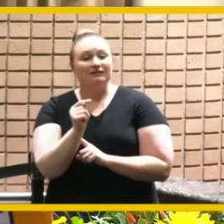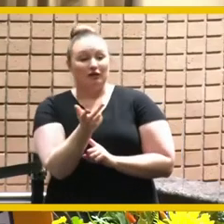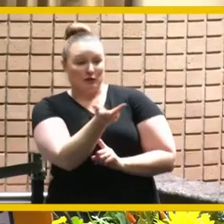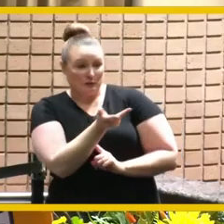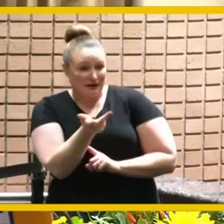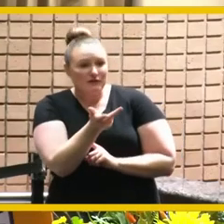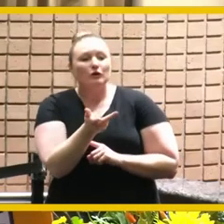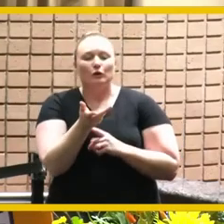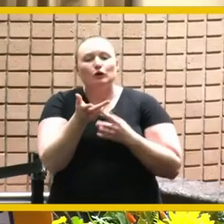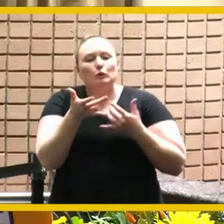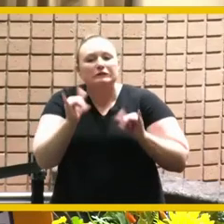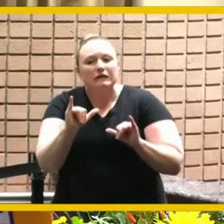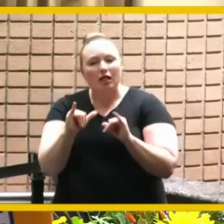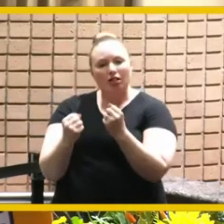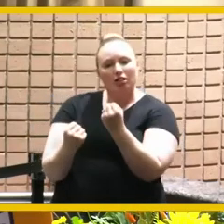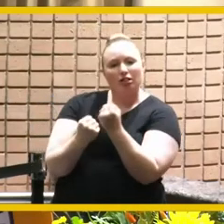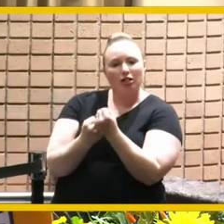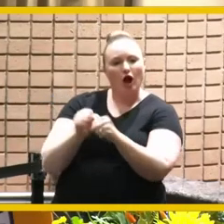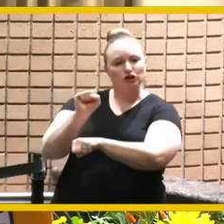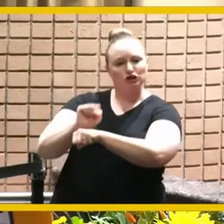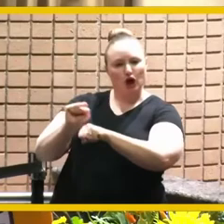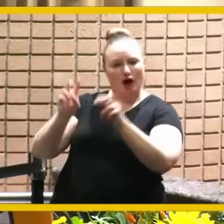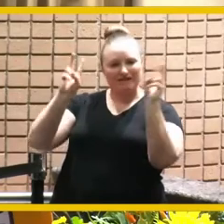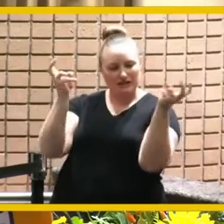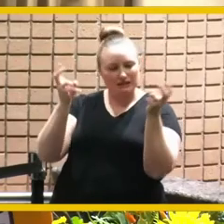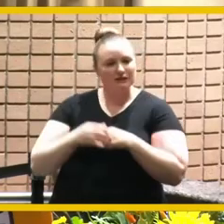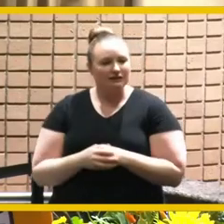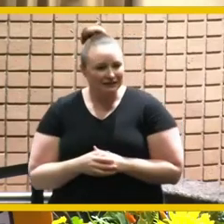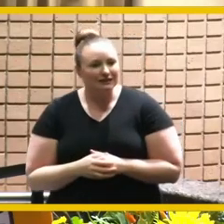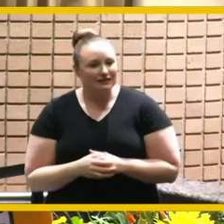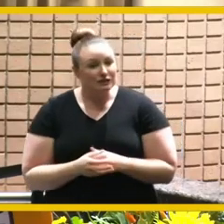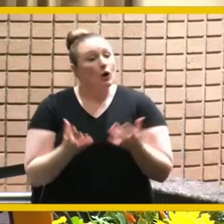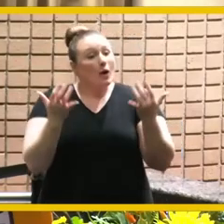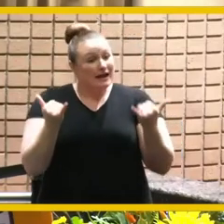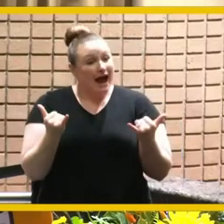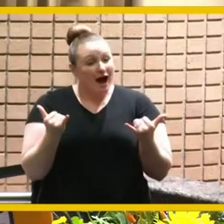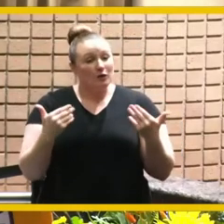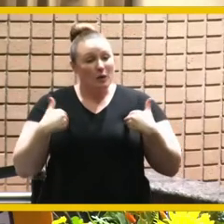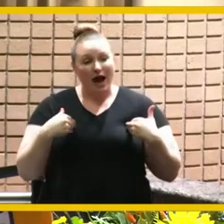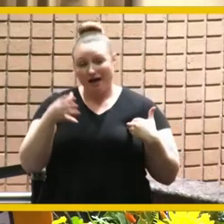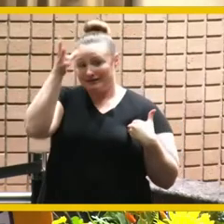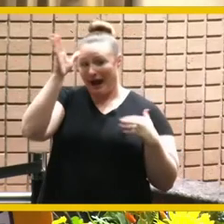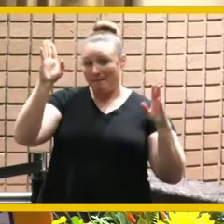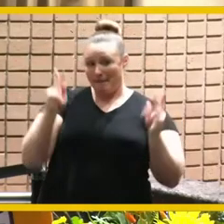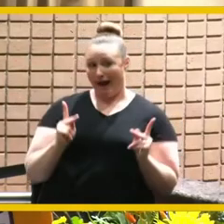another responsibility so you get them back for a while so congratulations to you to the